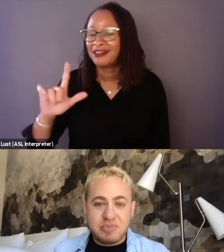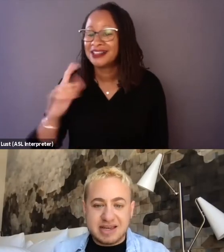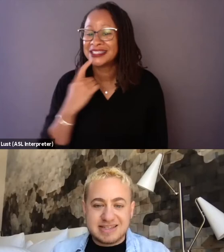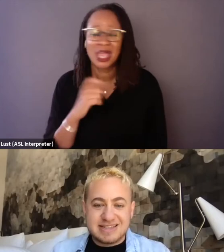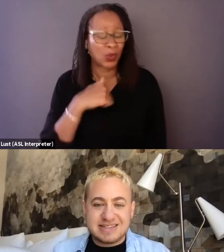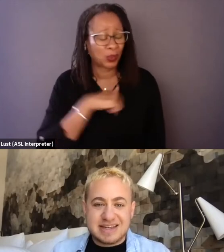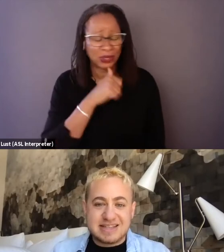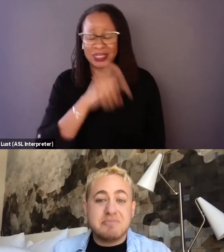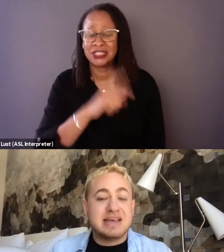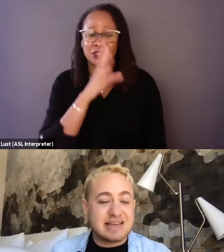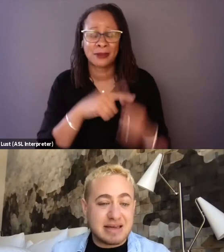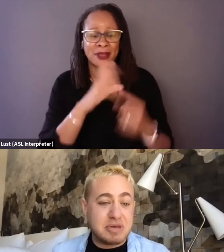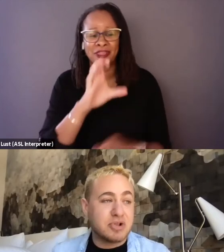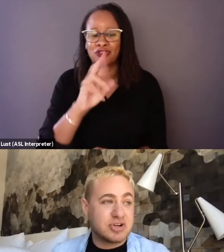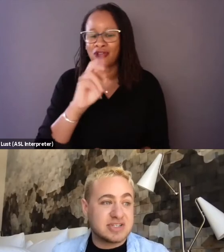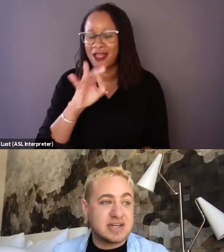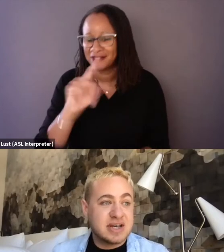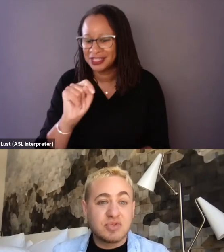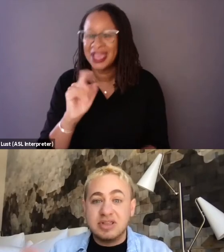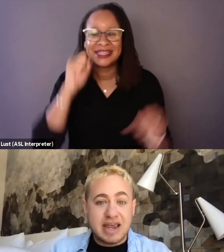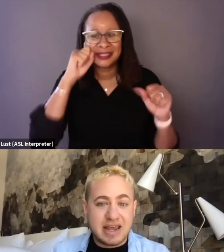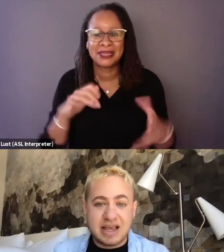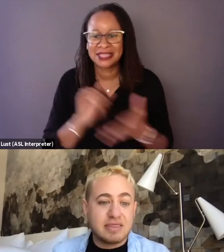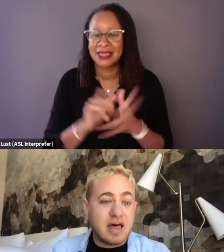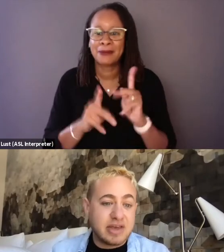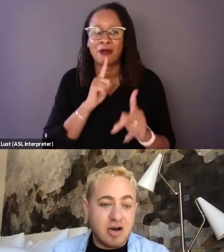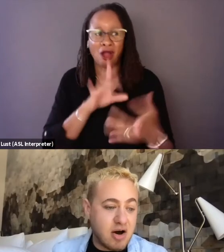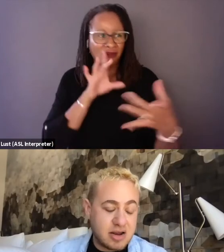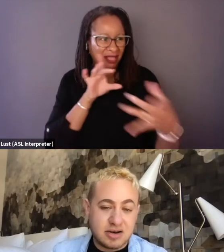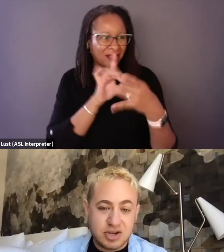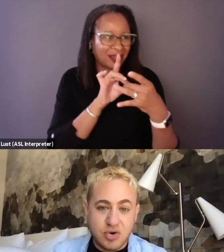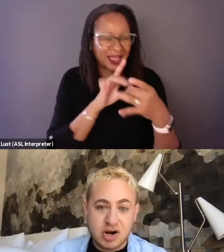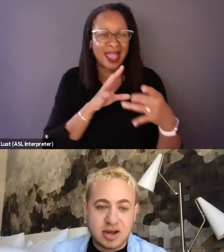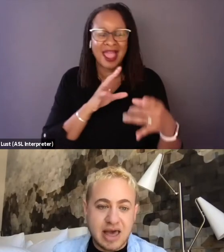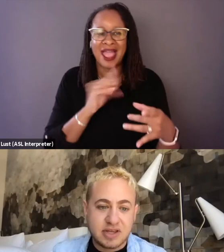because it's amazing that people are just relating and loving on our young athletes,